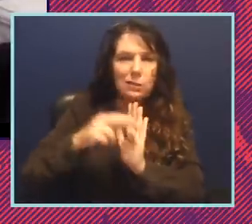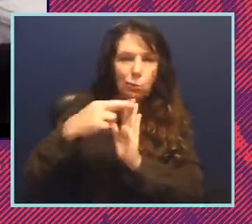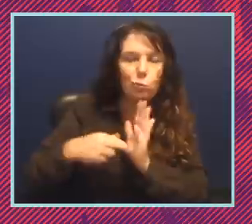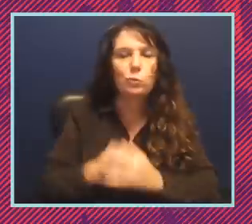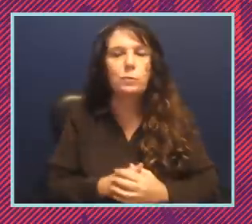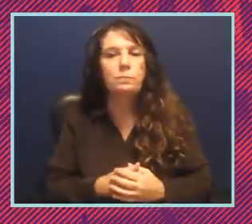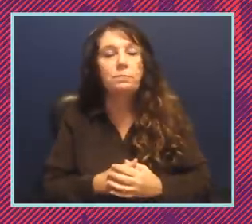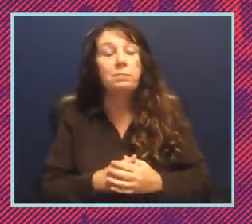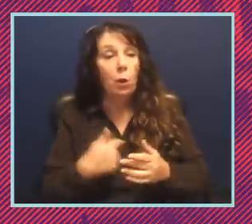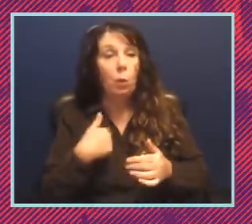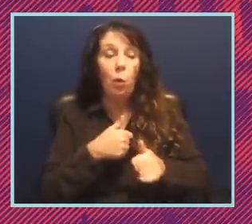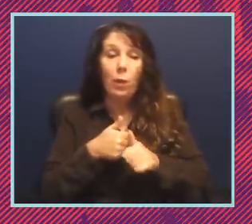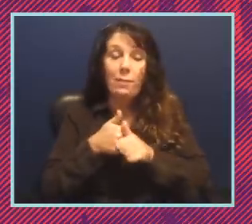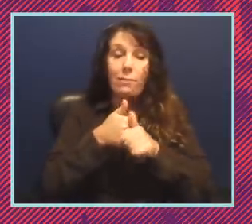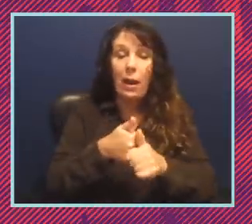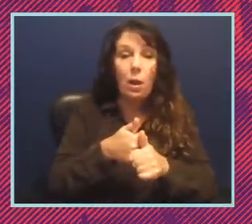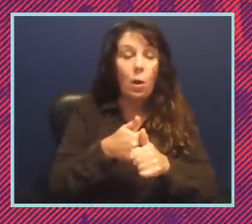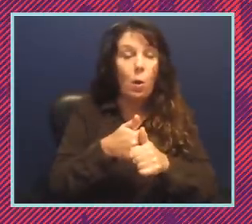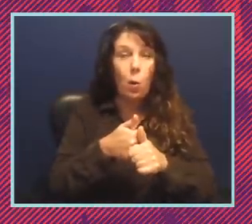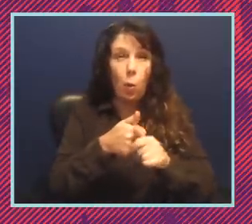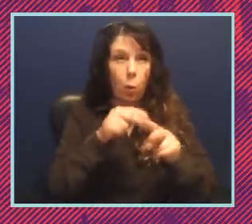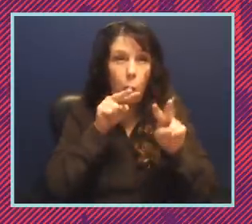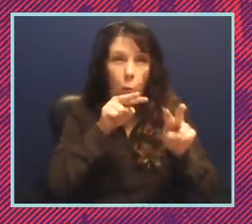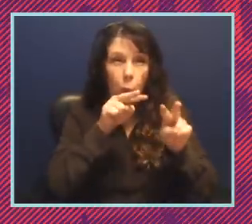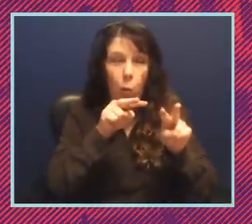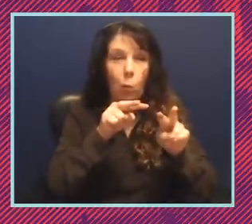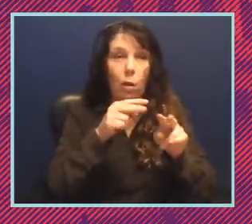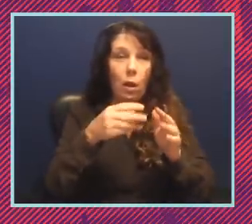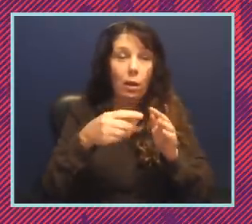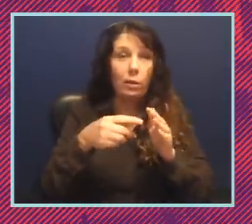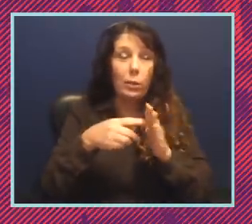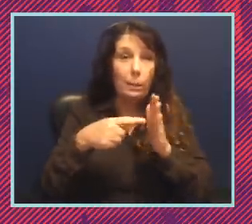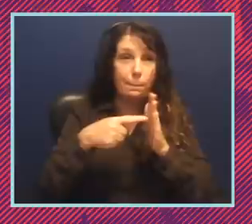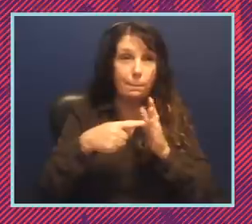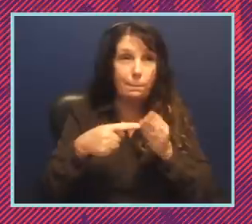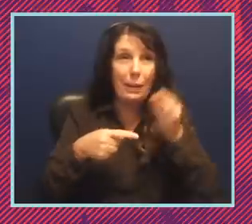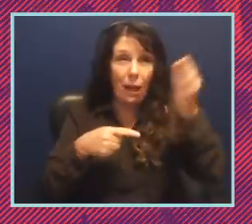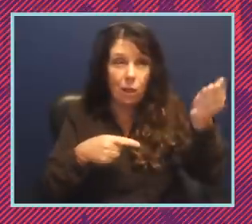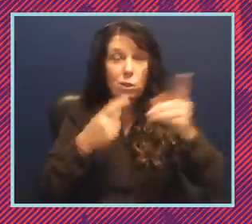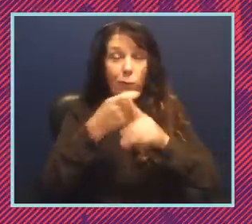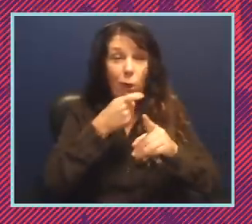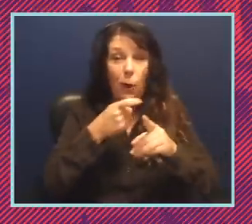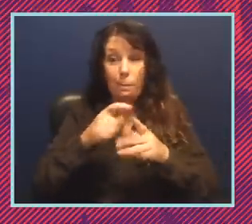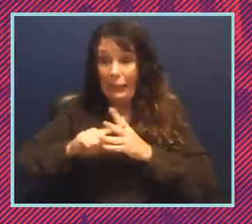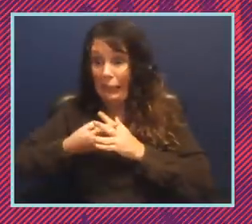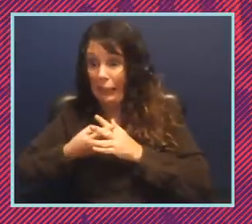Well, we follow these bills from inception to possible passage, and we use every possible